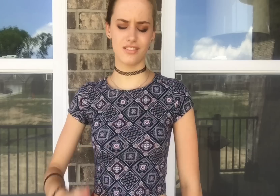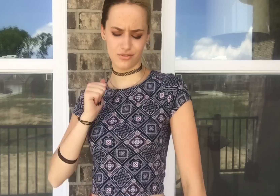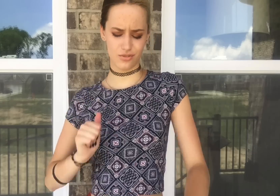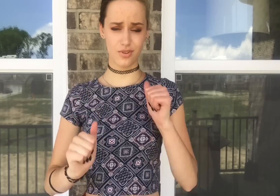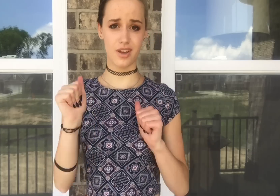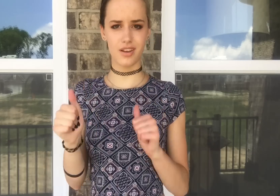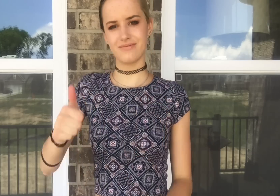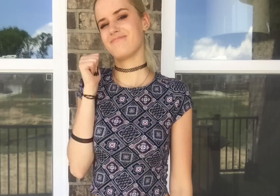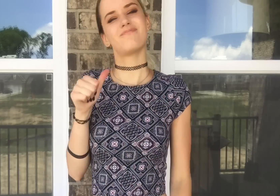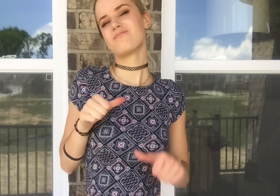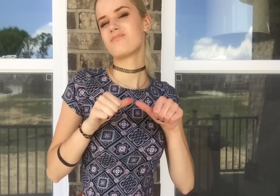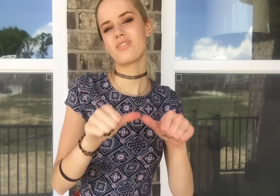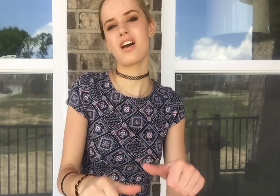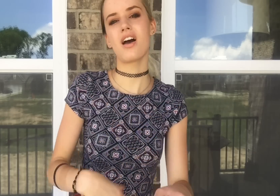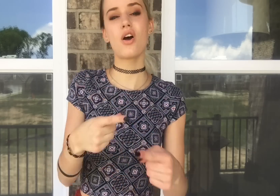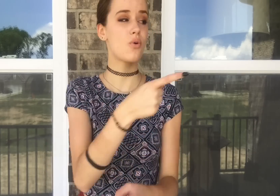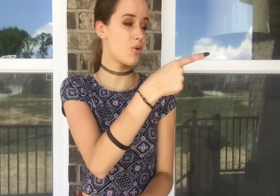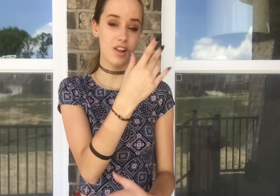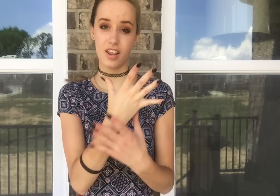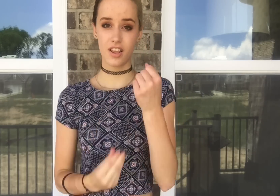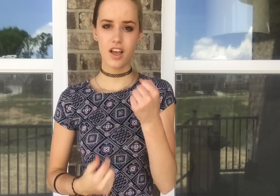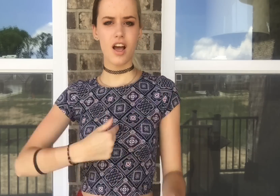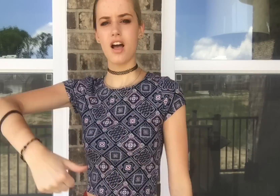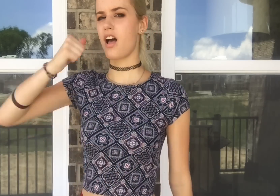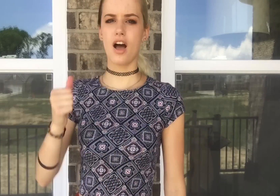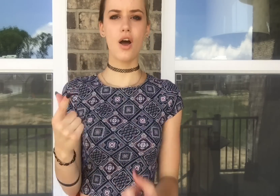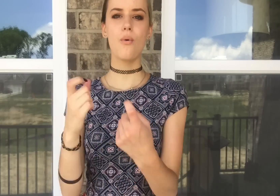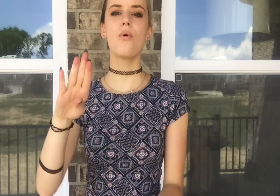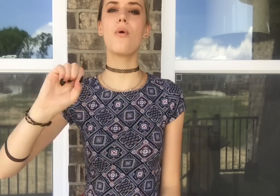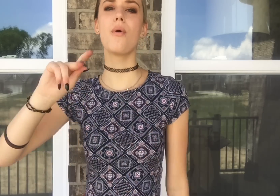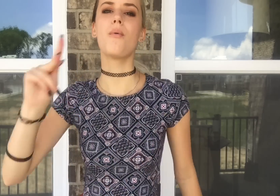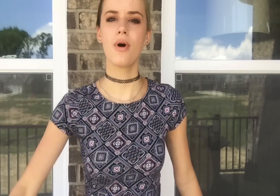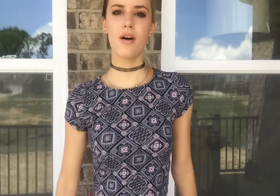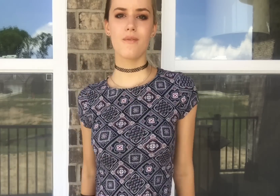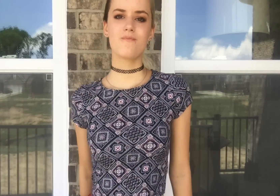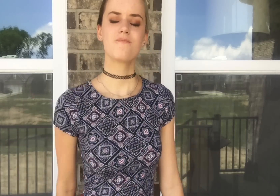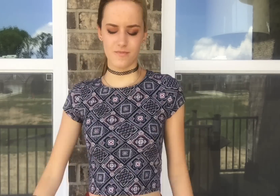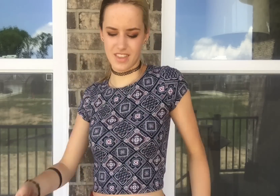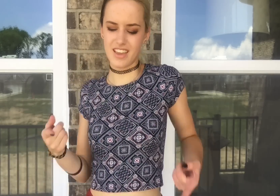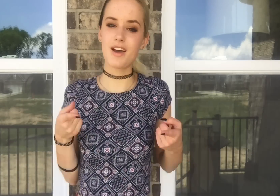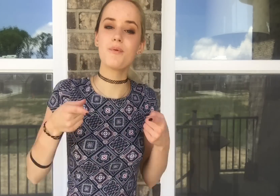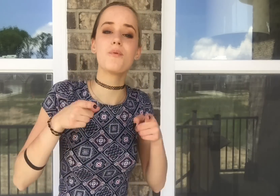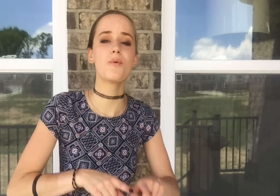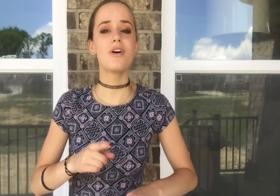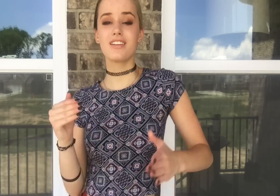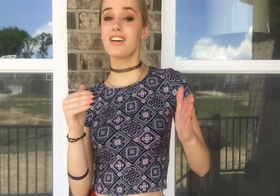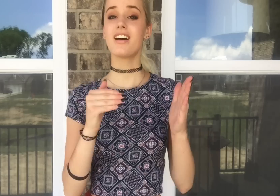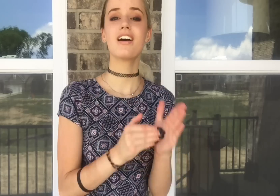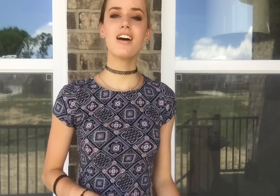The charade, it won't last, when he's gone I won't come back And it'll happen once again